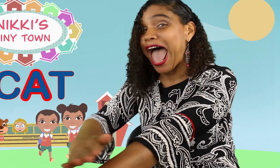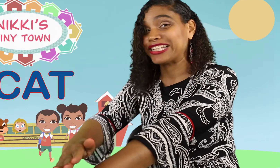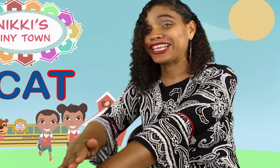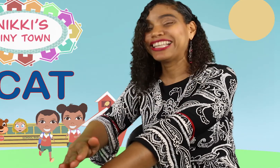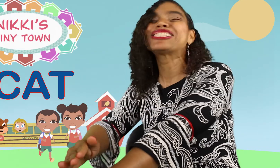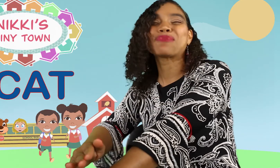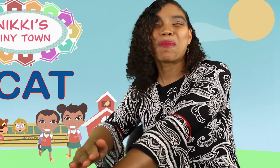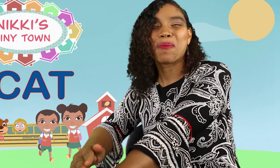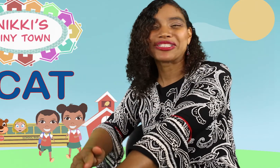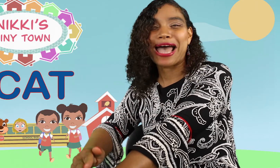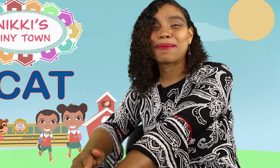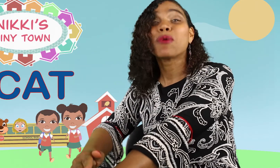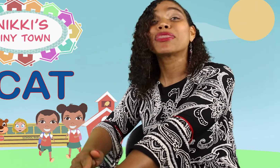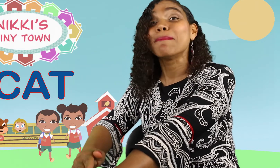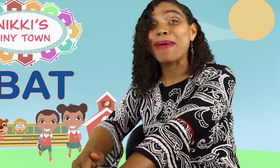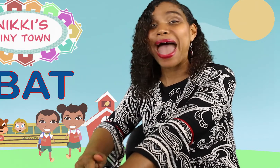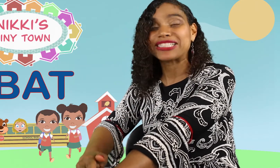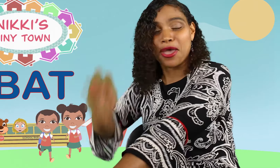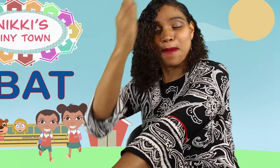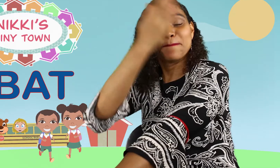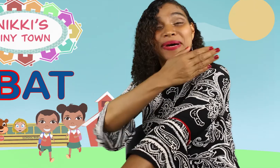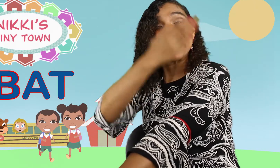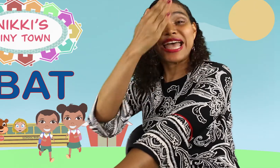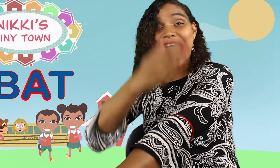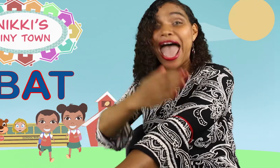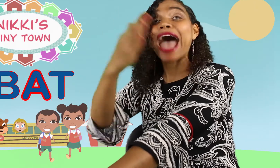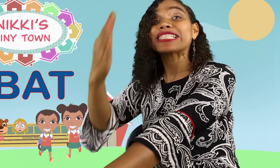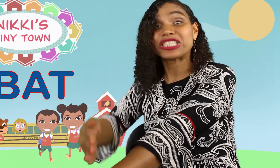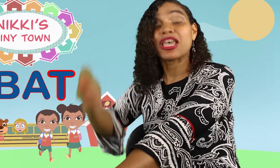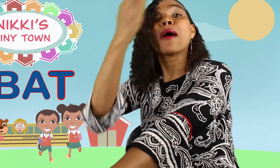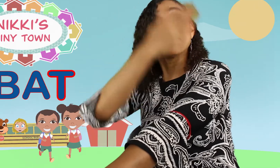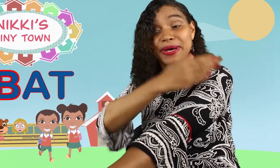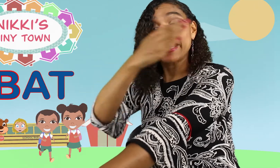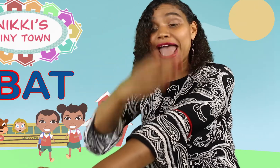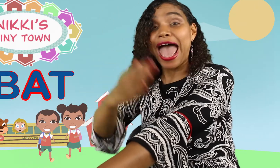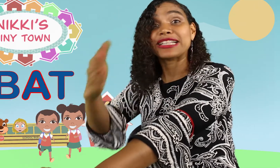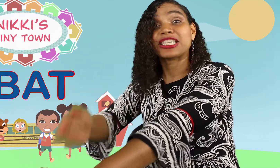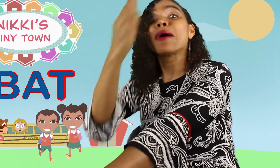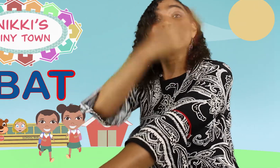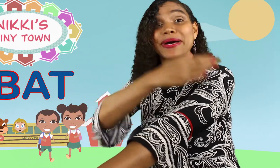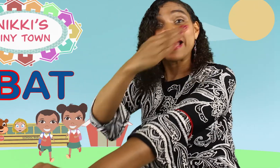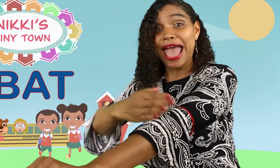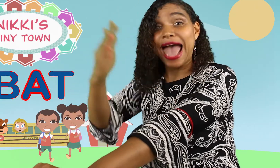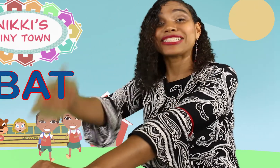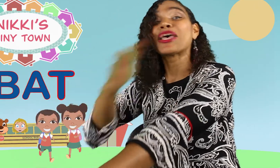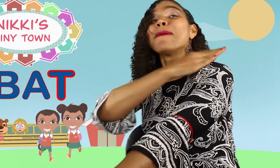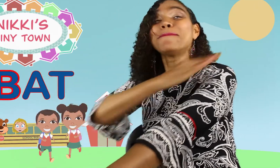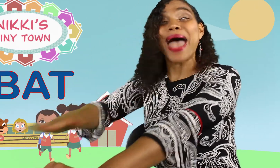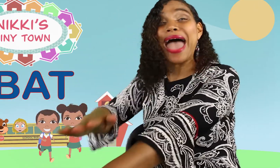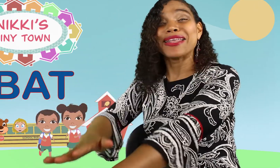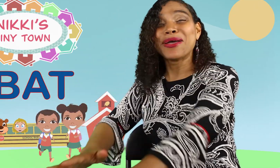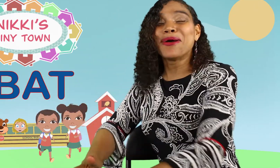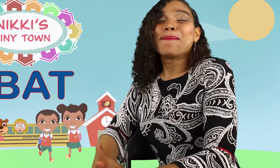Let's do it one more time, with BAT. B-A-T